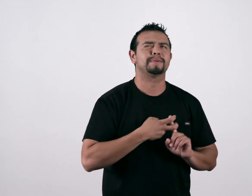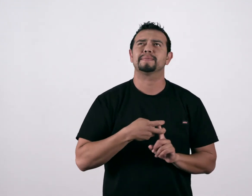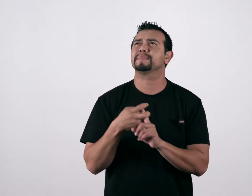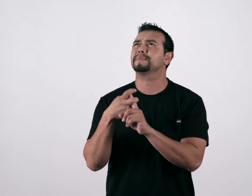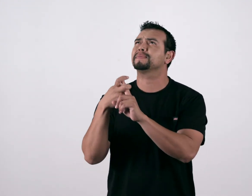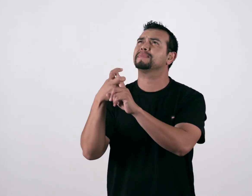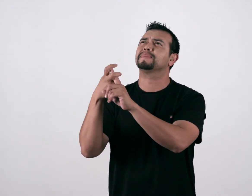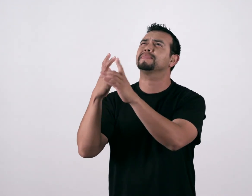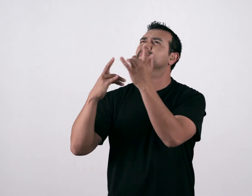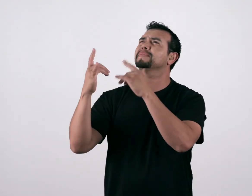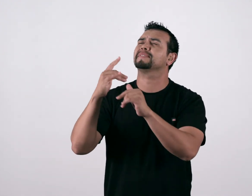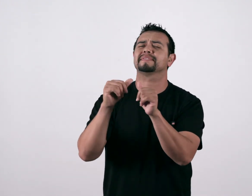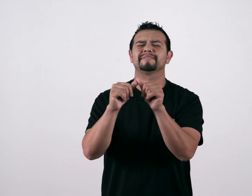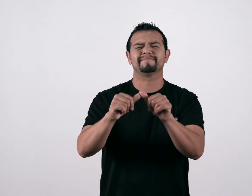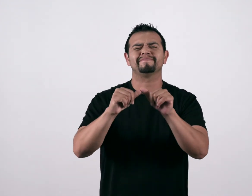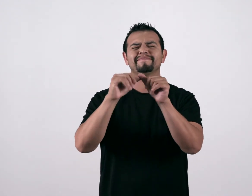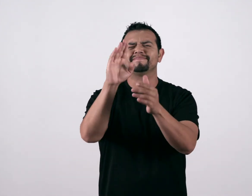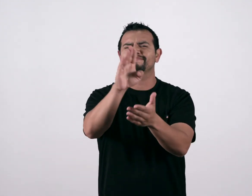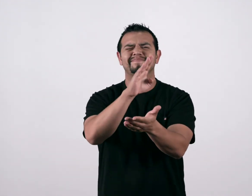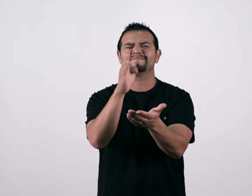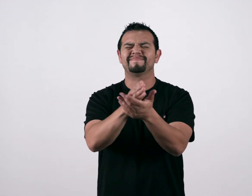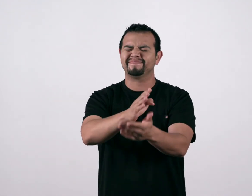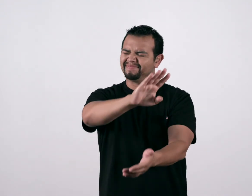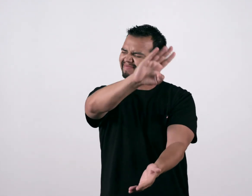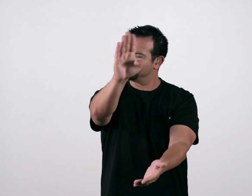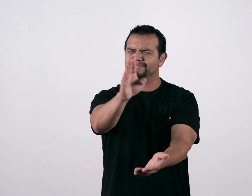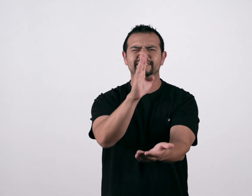Your love will never stop Never stop, never stop